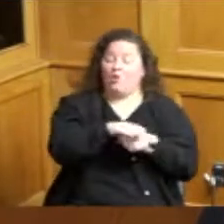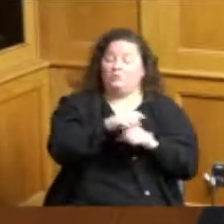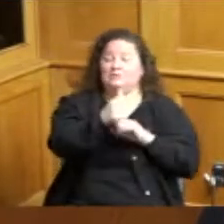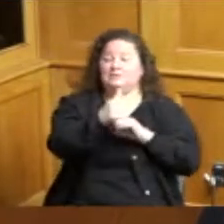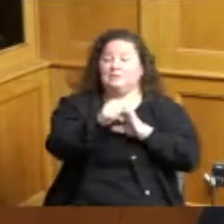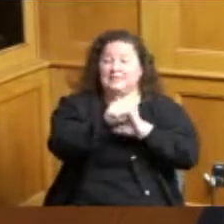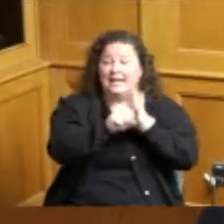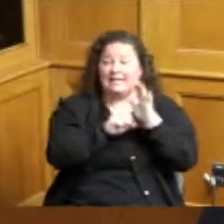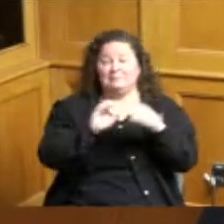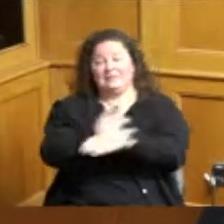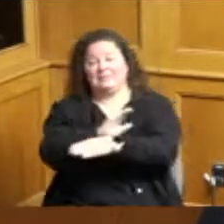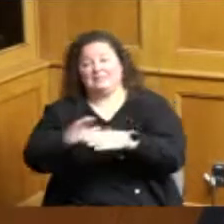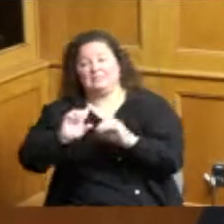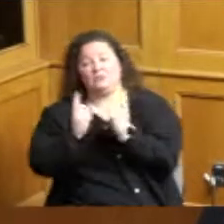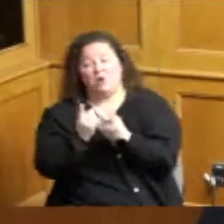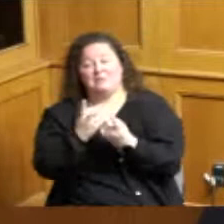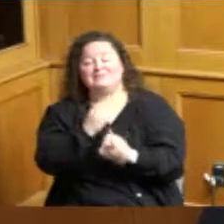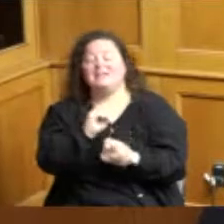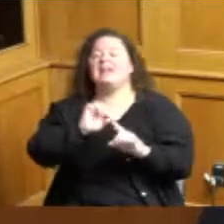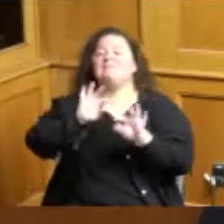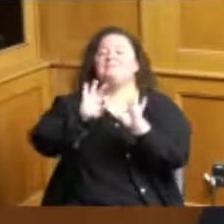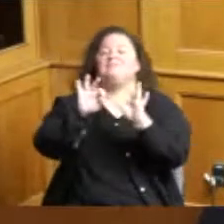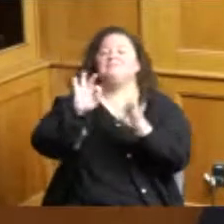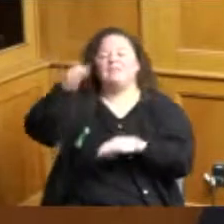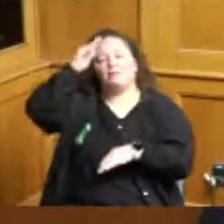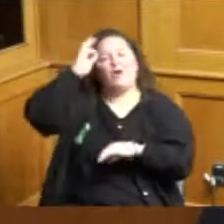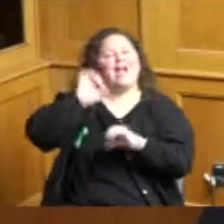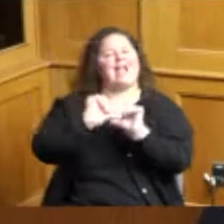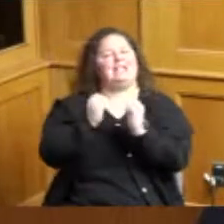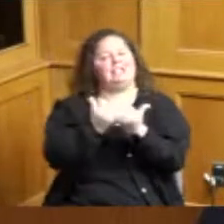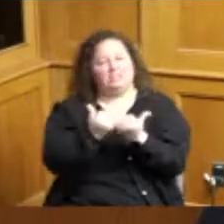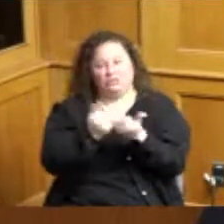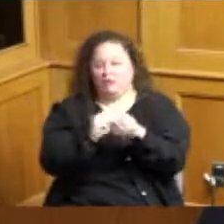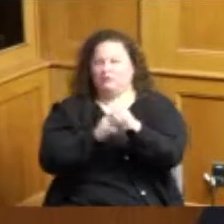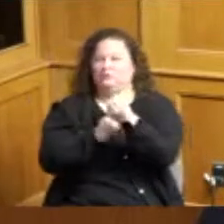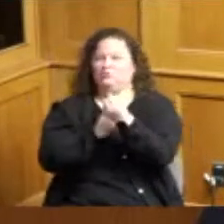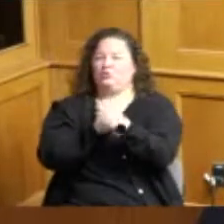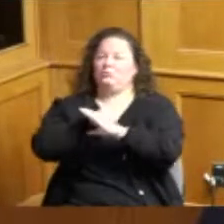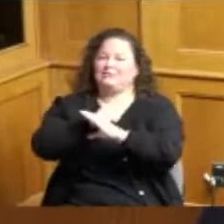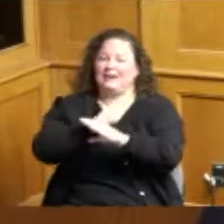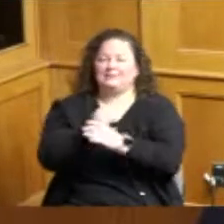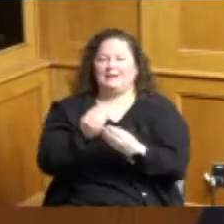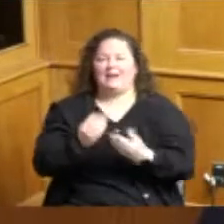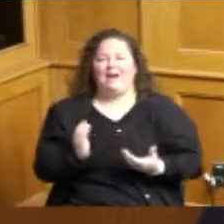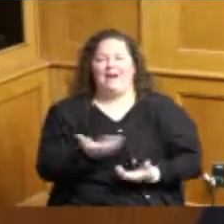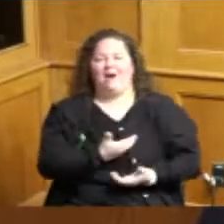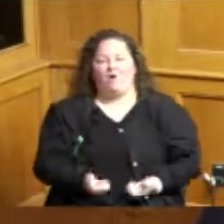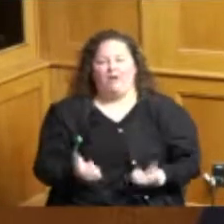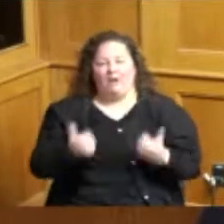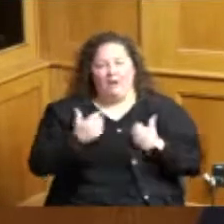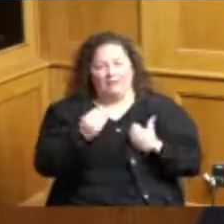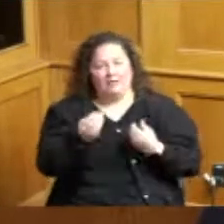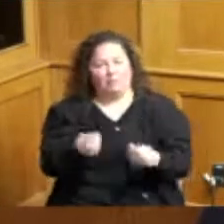bureaus and federal agencies in protecting lives and property therefore now be it proclaimed